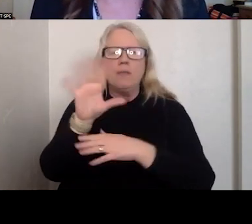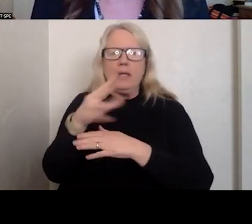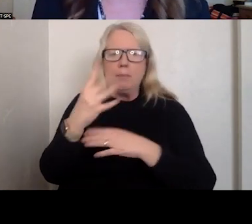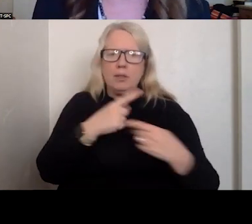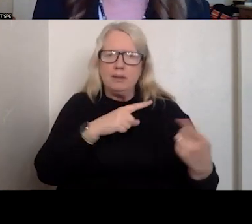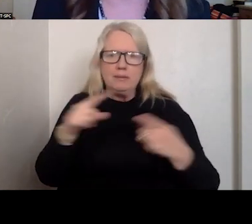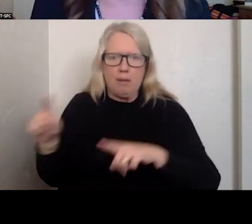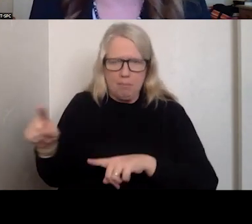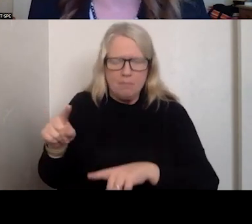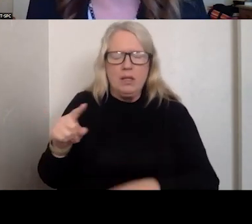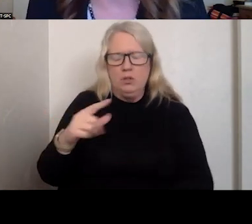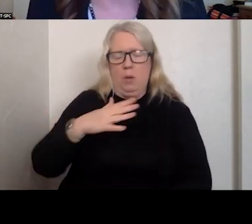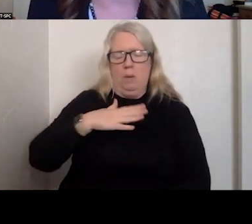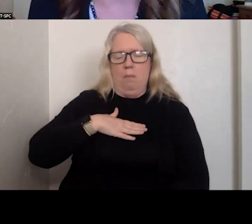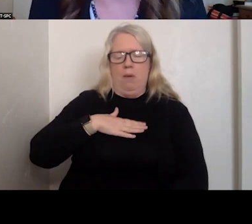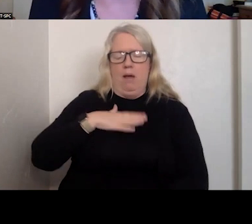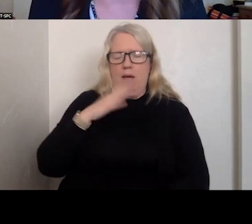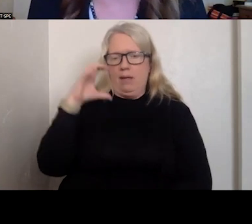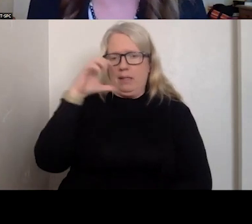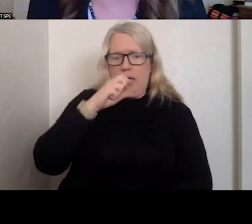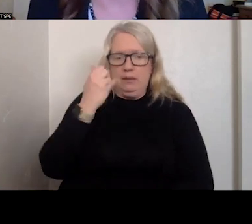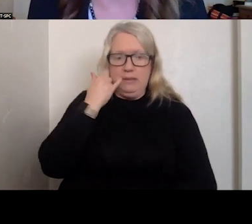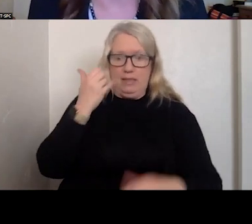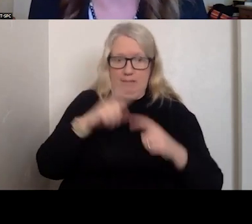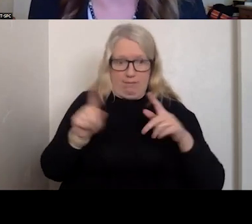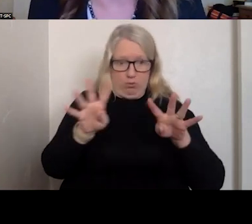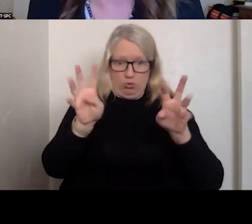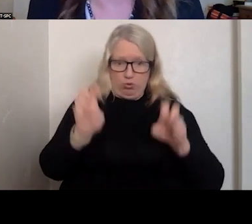MY GUESS IS IF WE TOOK A SURVEY OF ALL OF US AND ASKED WHAT WE